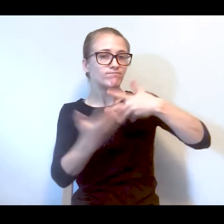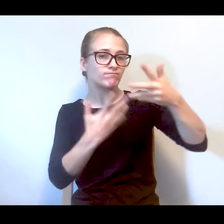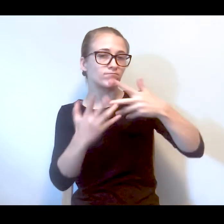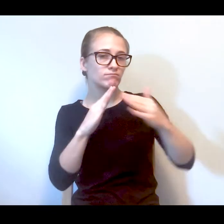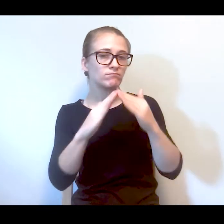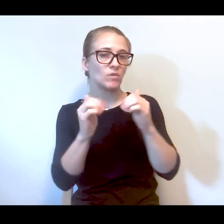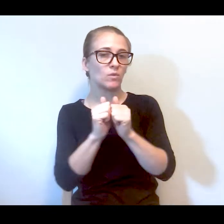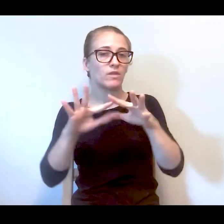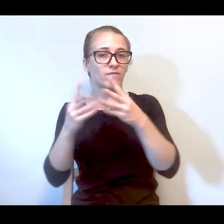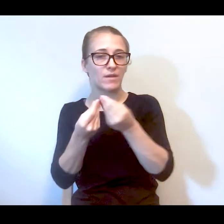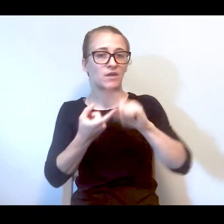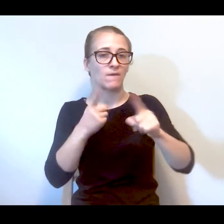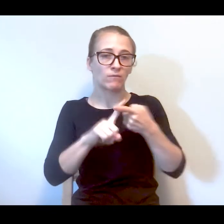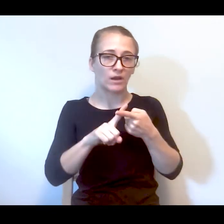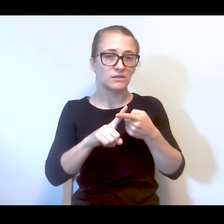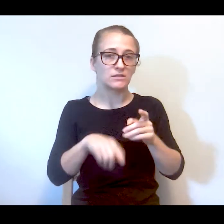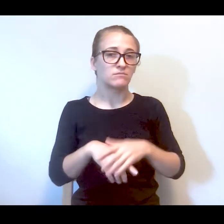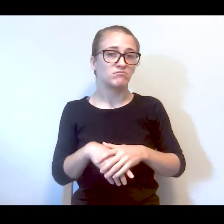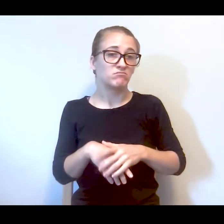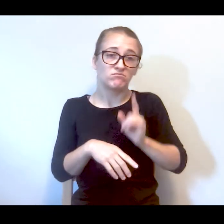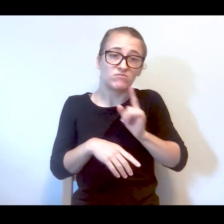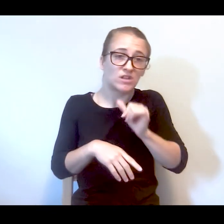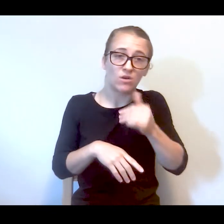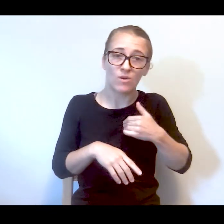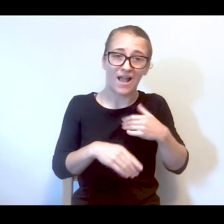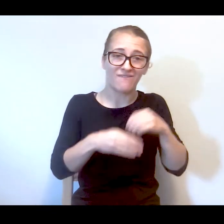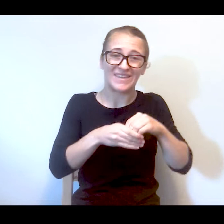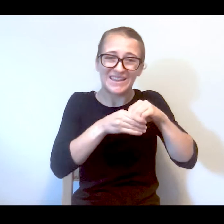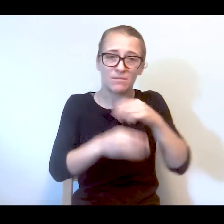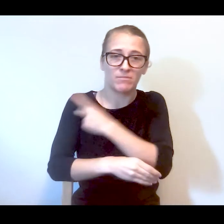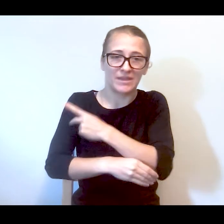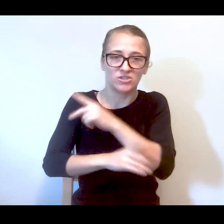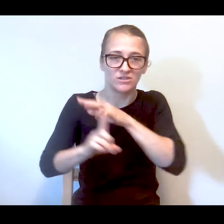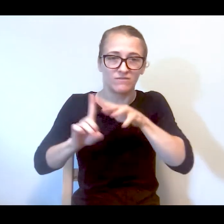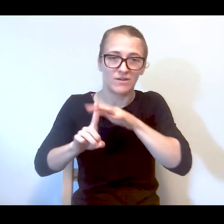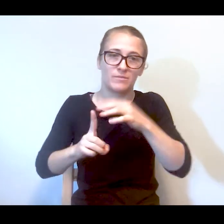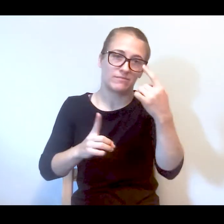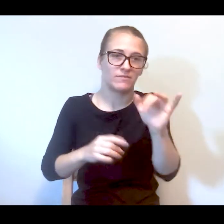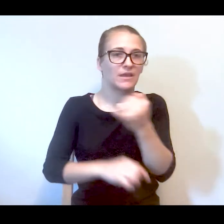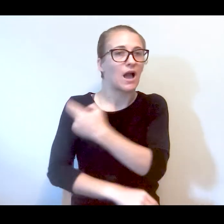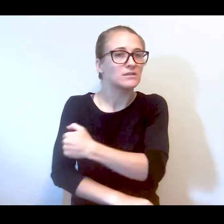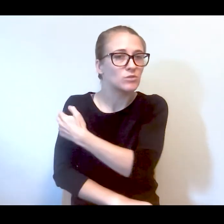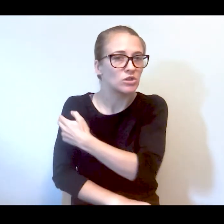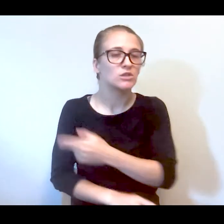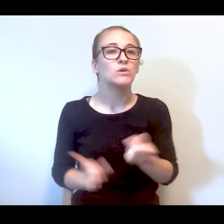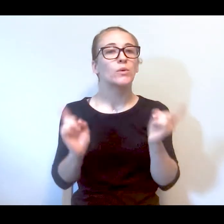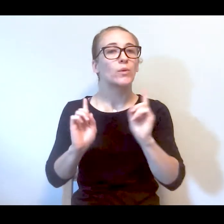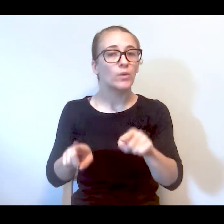community with family and friends, which you don't typically get in-patient. You're brought to the